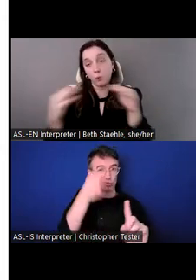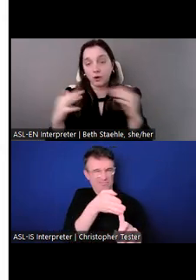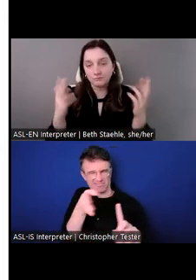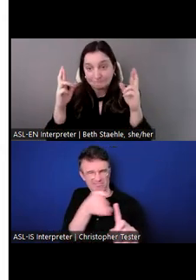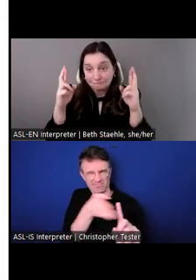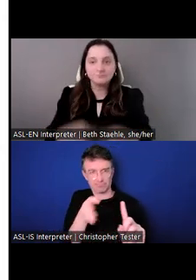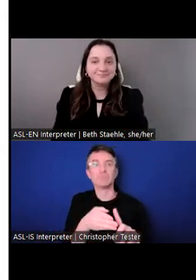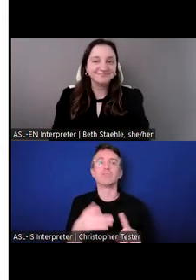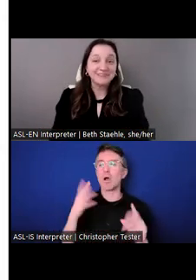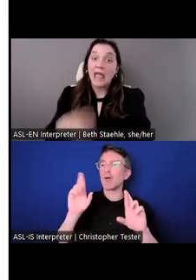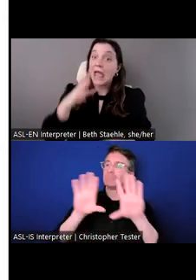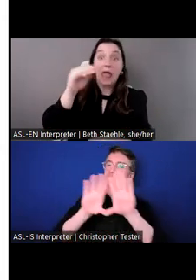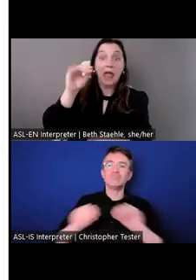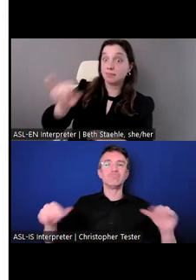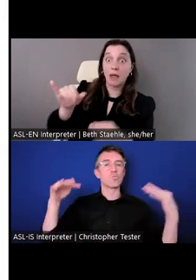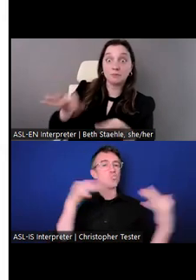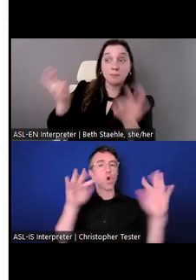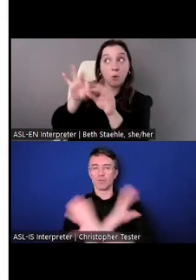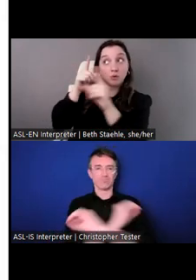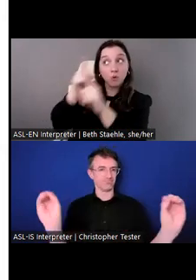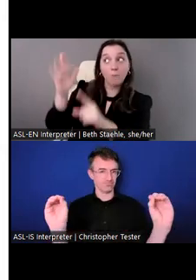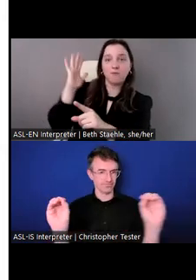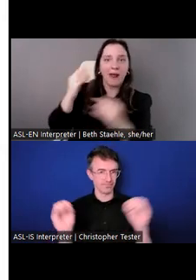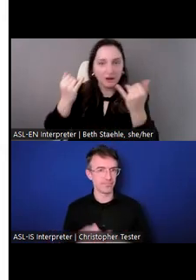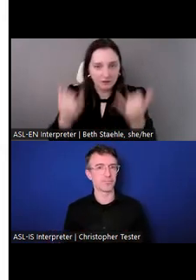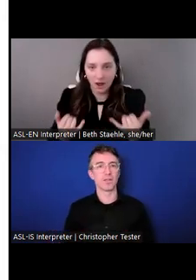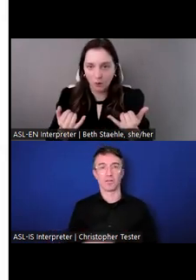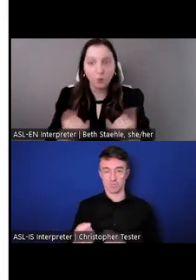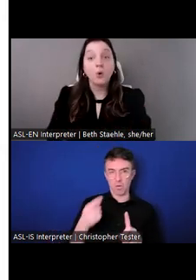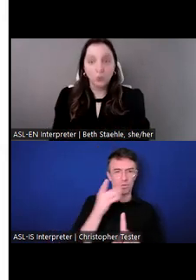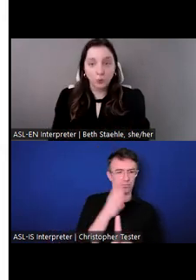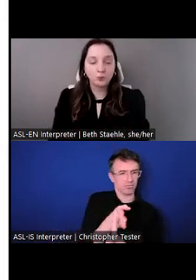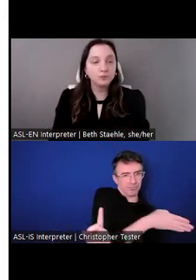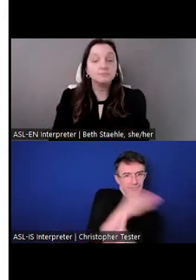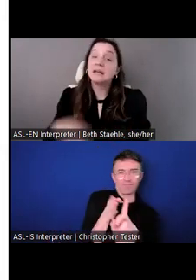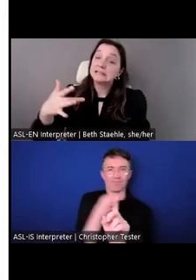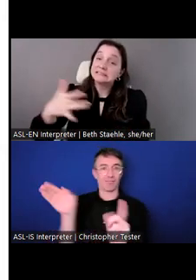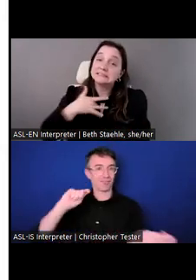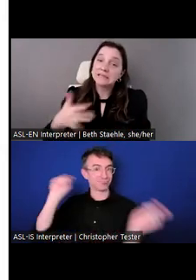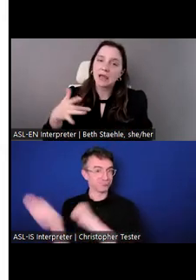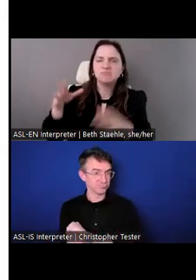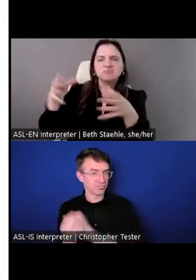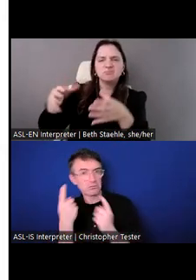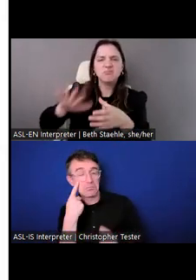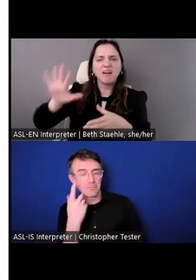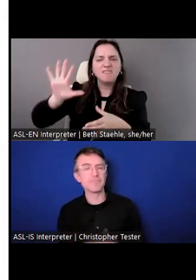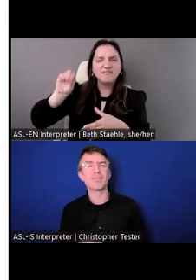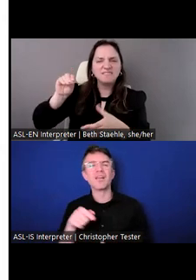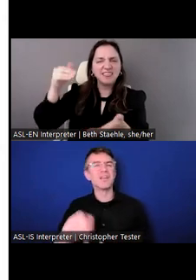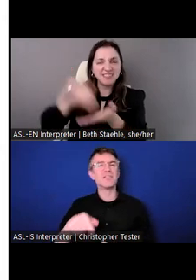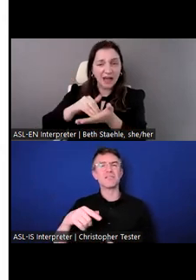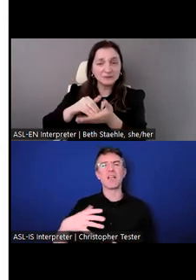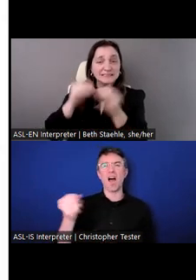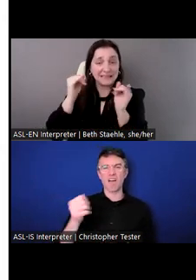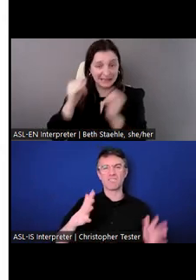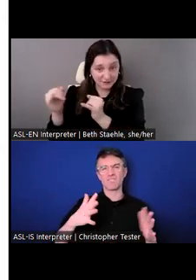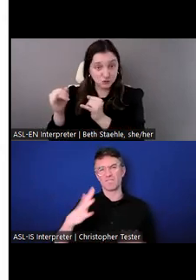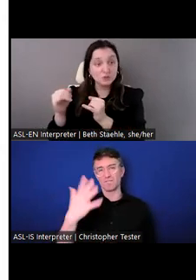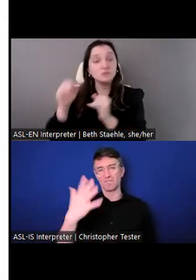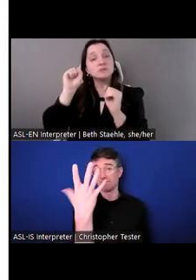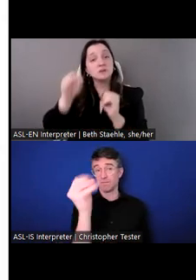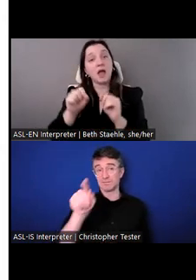Each year we help about 50,000 individuals, experience 40 cities and 26 different countries.